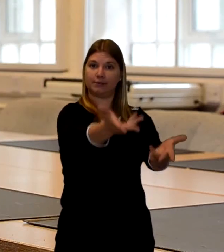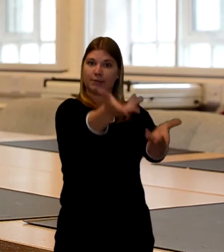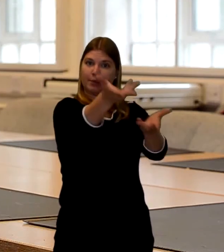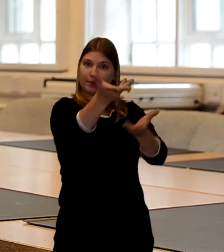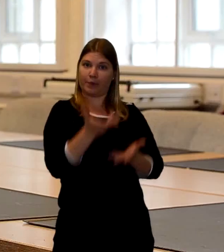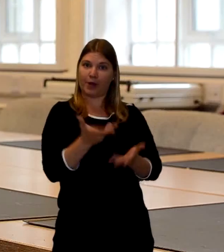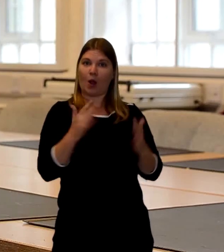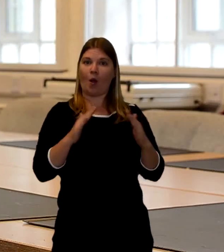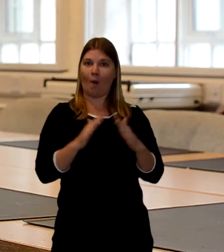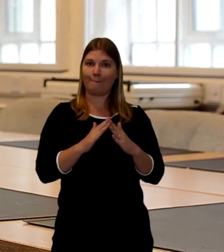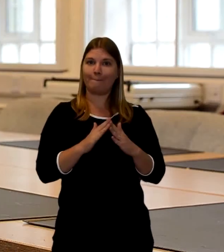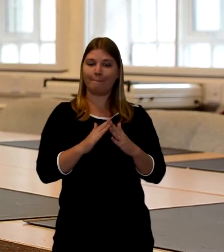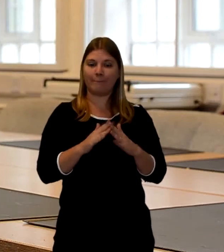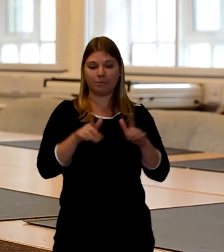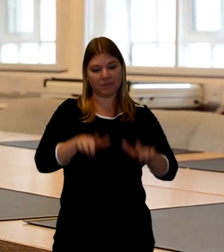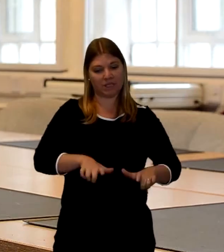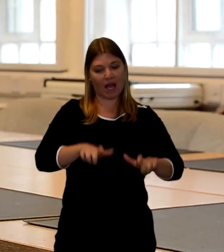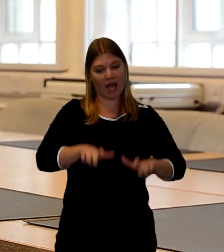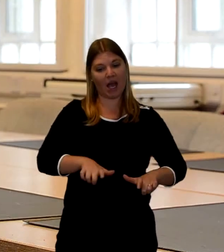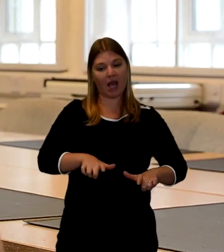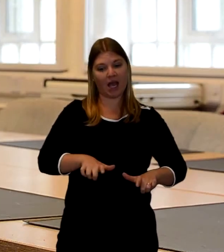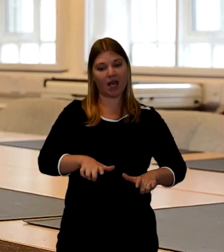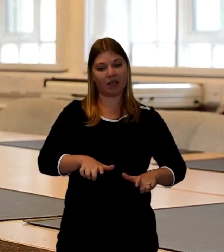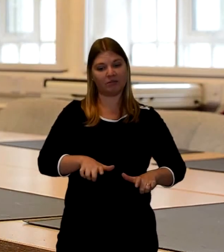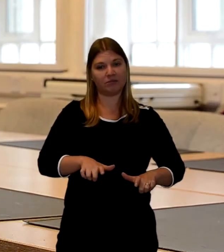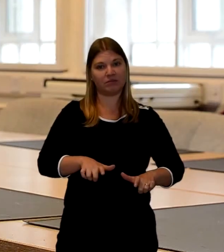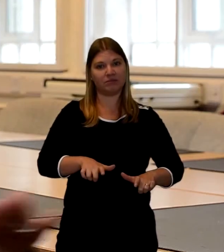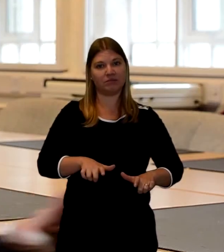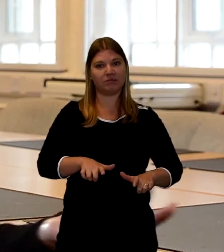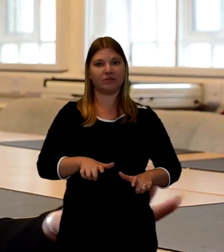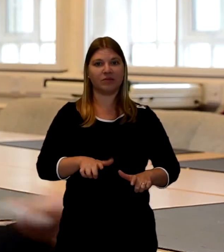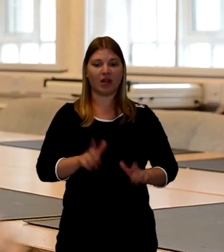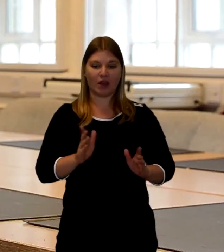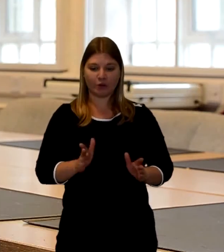and the body is actually brought home and you're sending them on the final journey